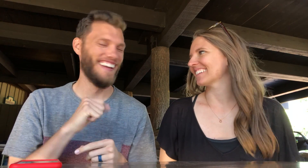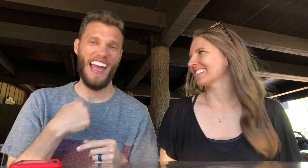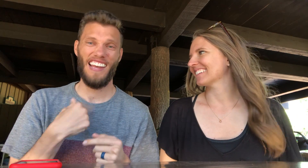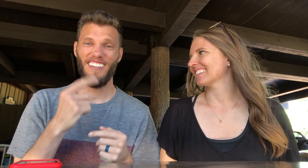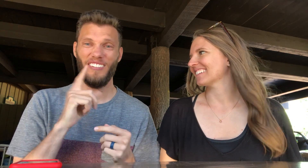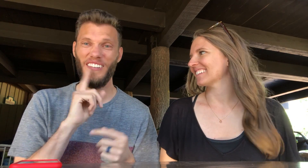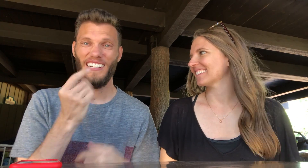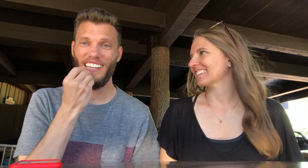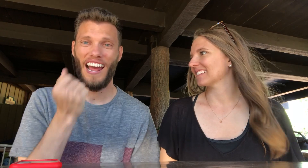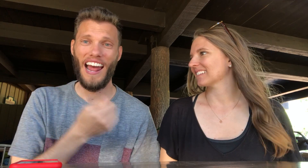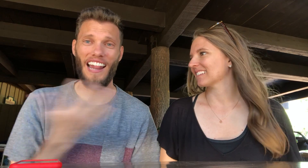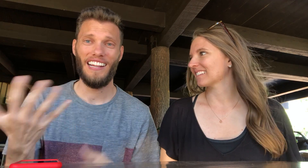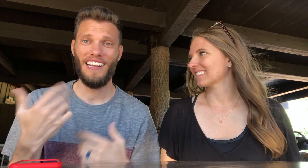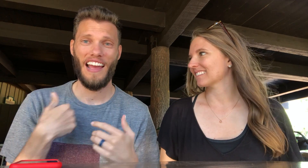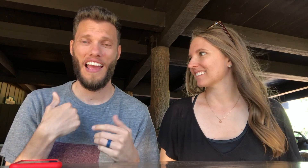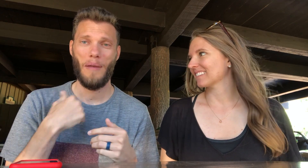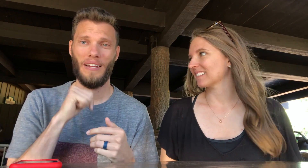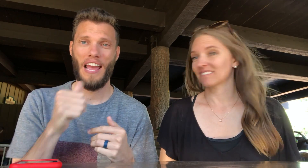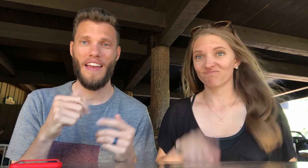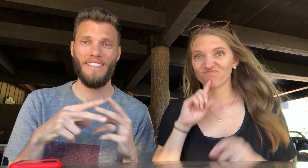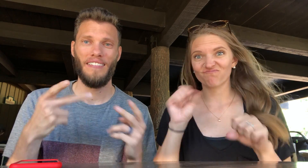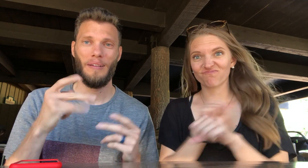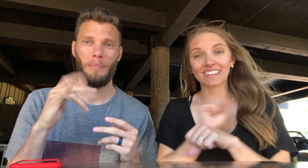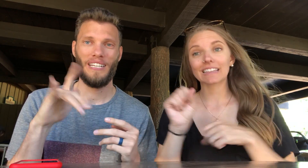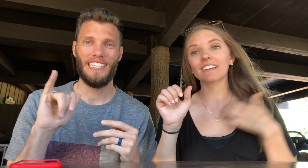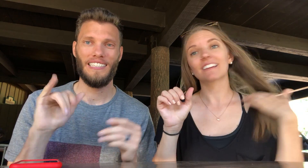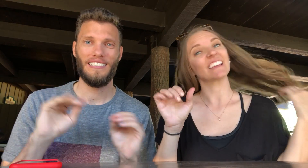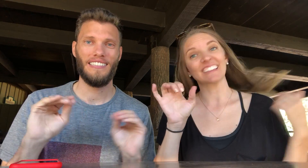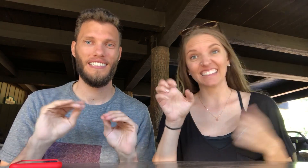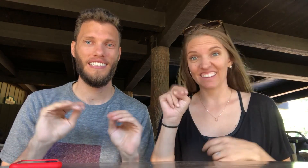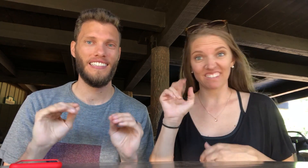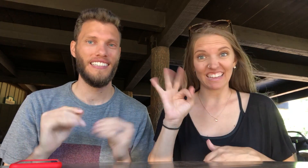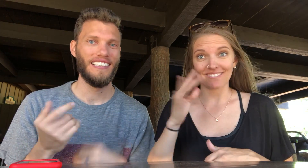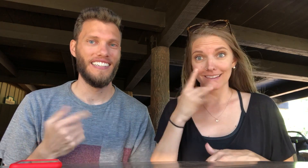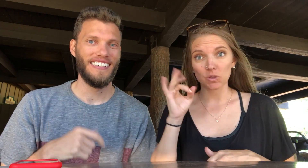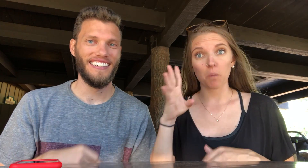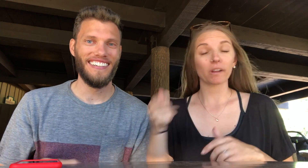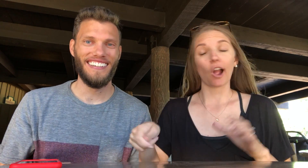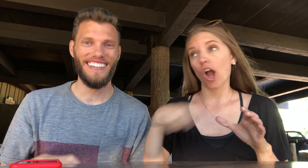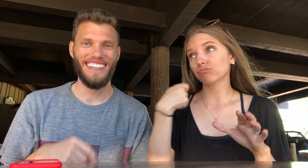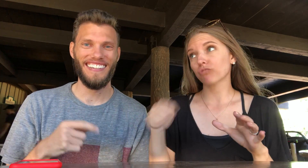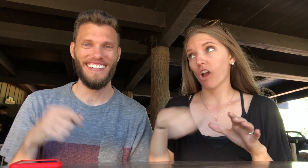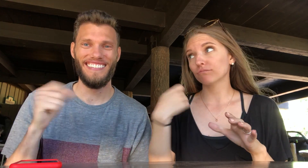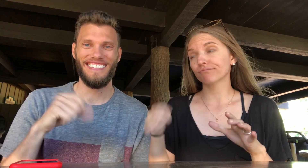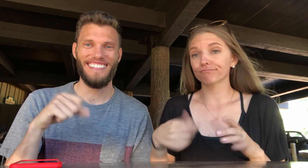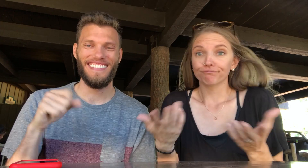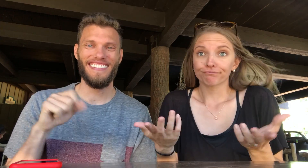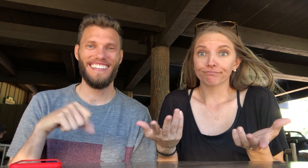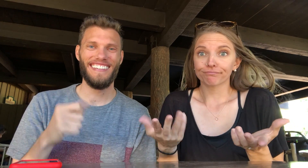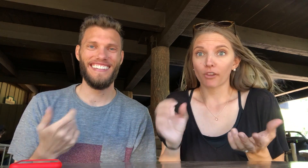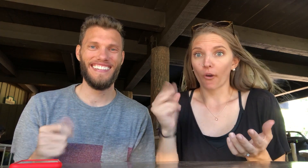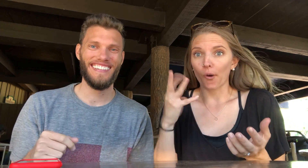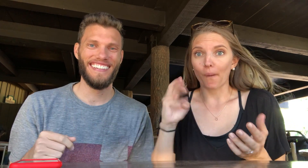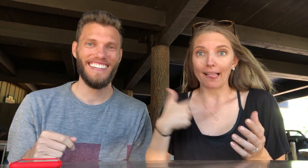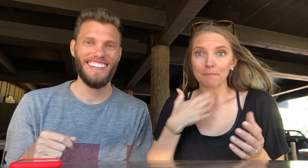It's true, I'll eat anything. I'm not picky. Even if it actually taste horrible, he'll just keep on eating.